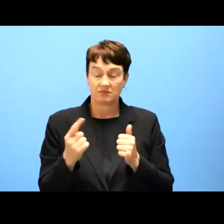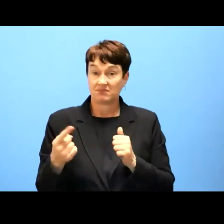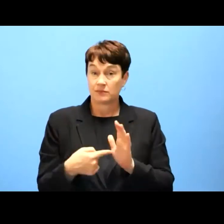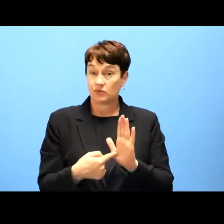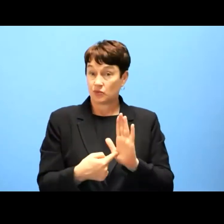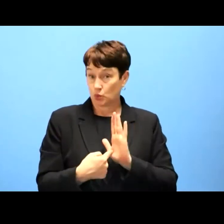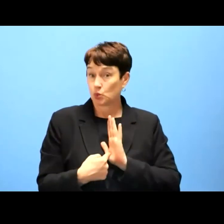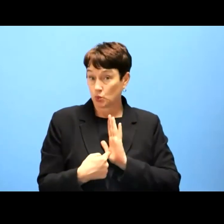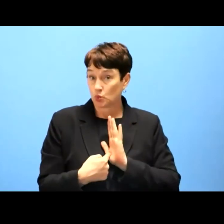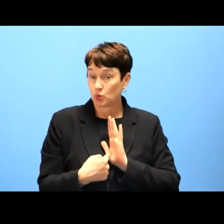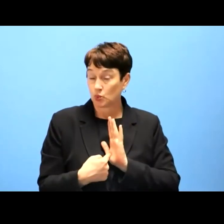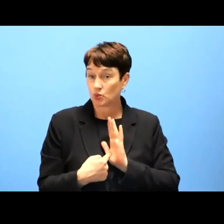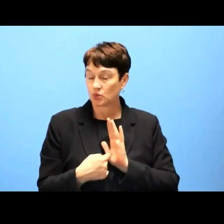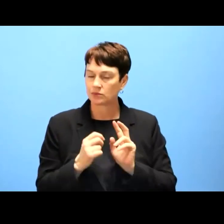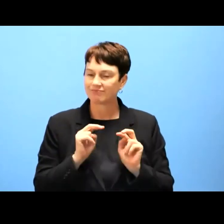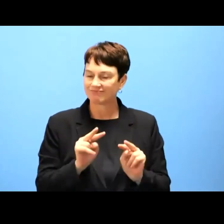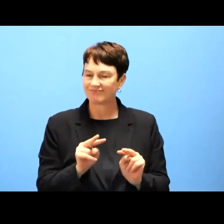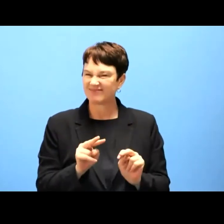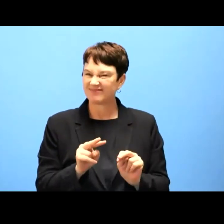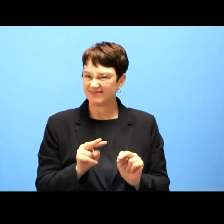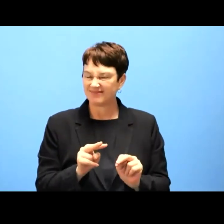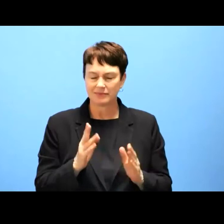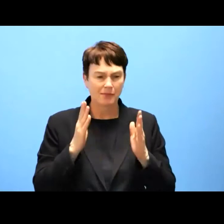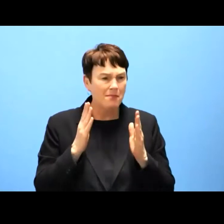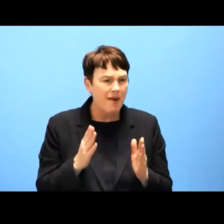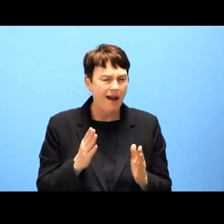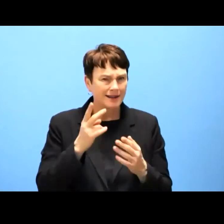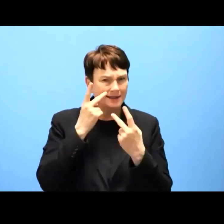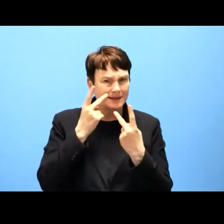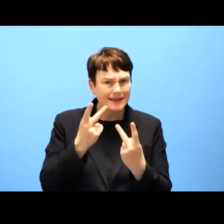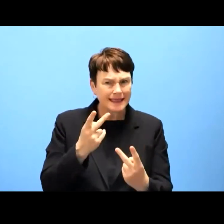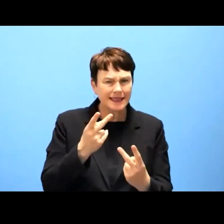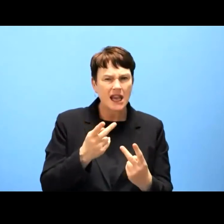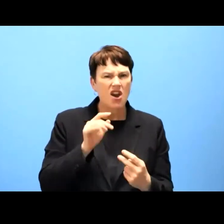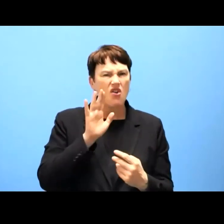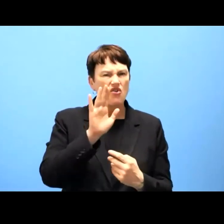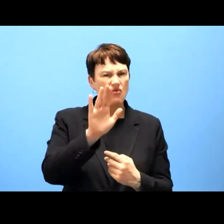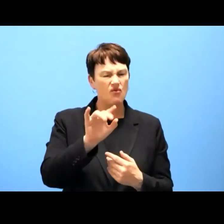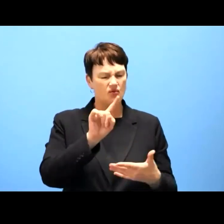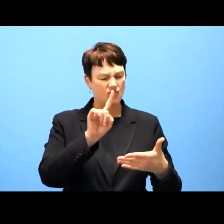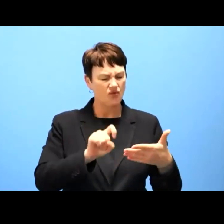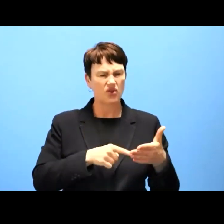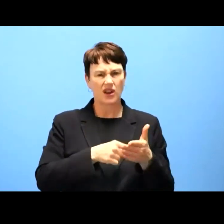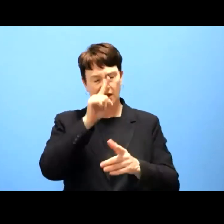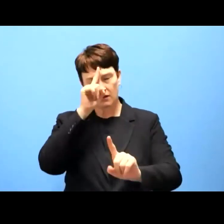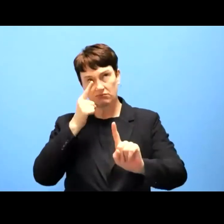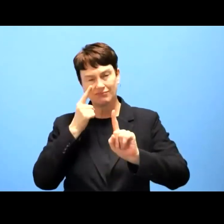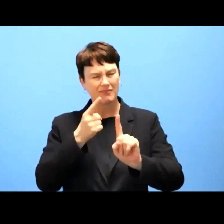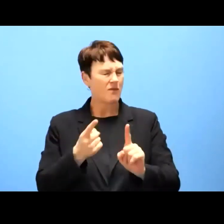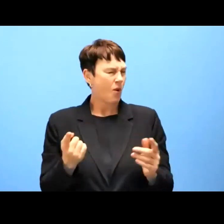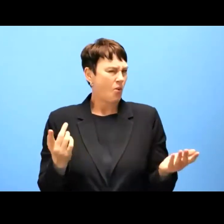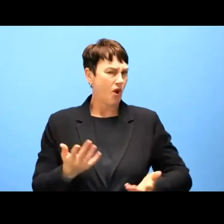importance of understanding what's the purpose and making it as inclusive as possible.